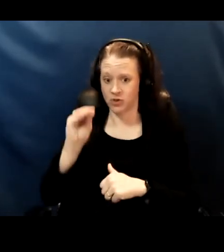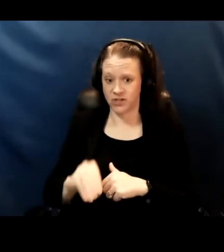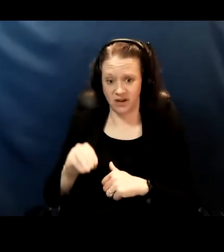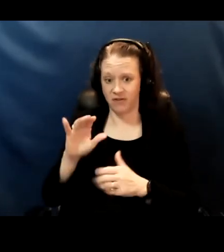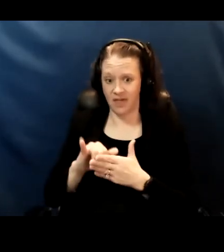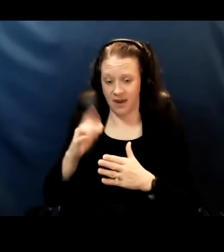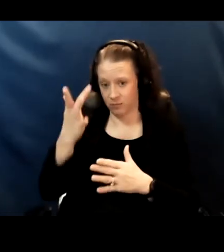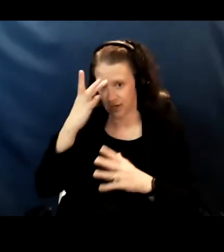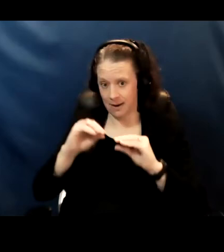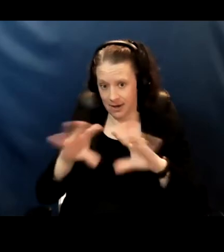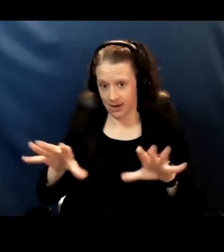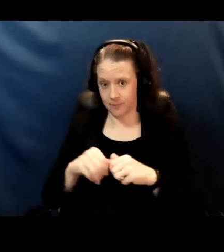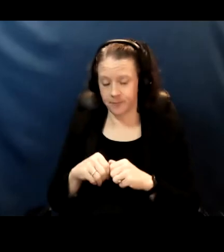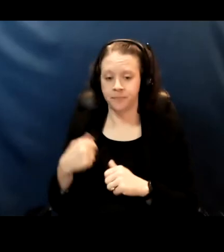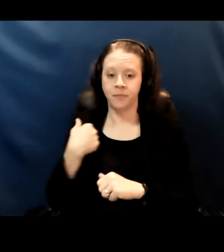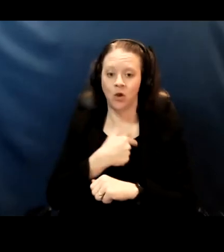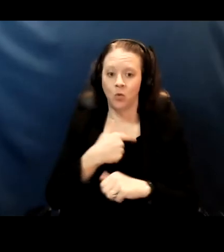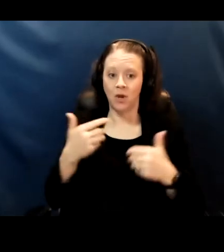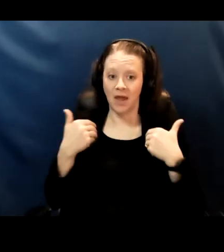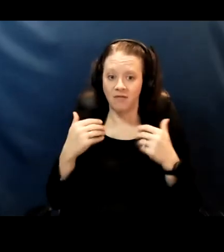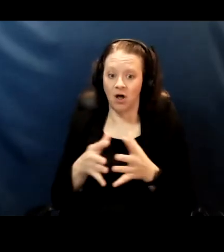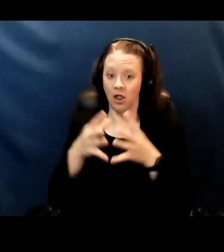So we actually have a lot of good information